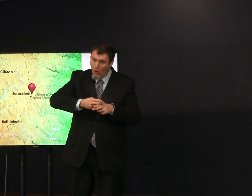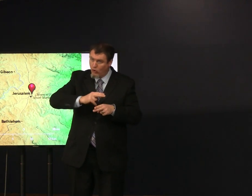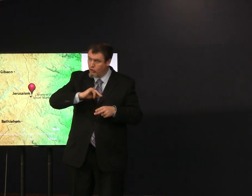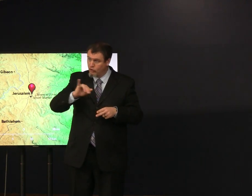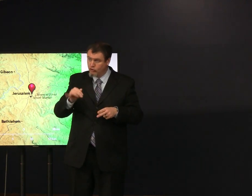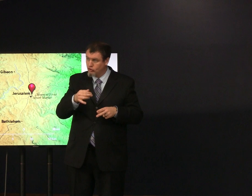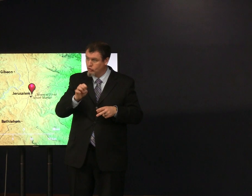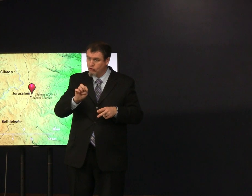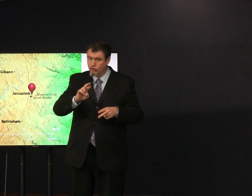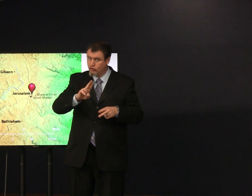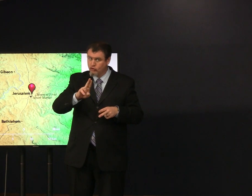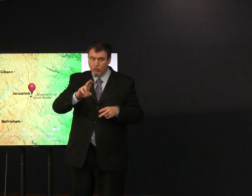not called Jerusalem